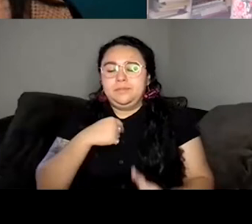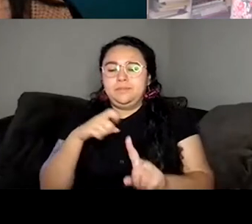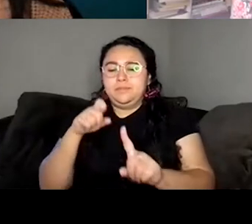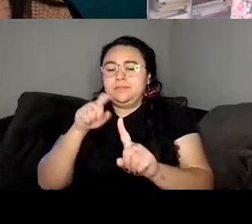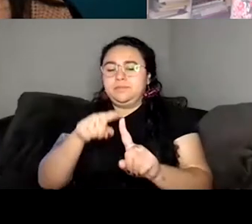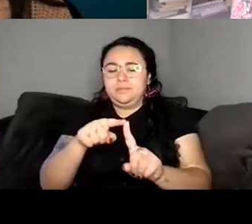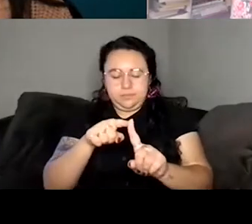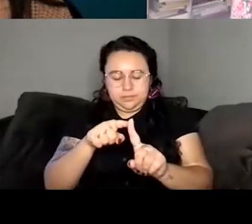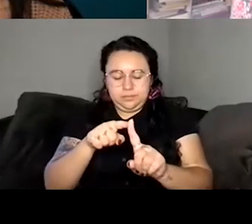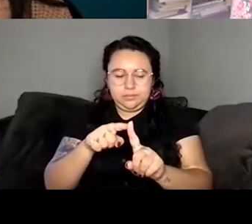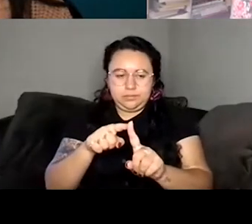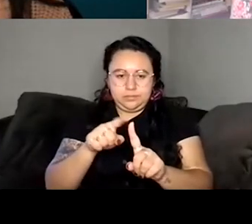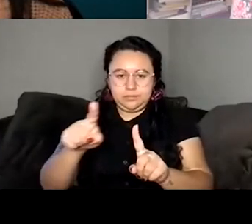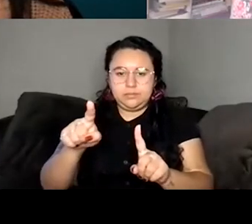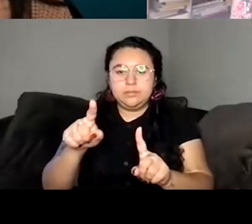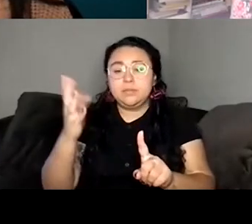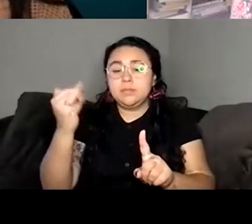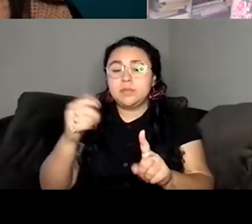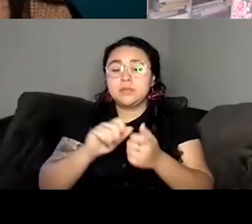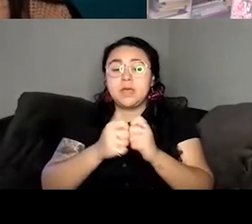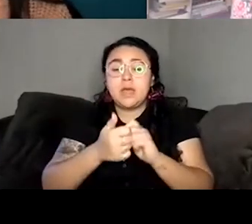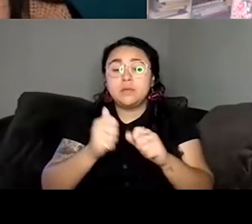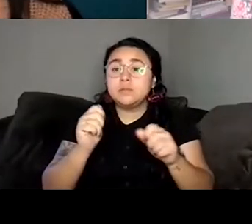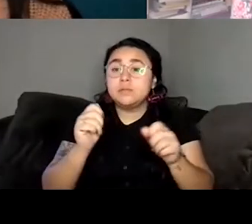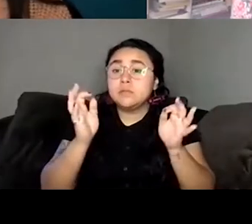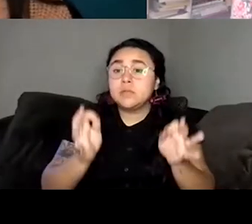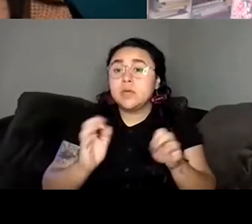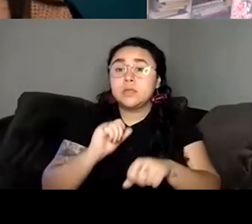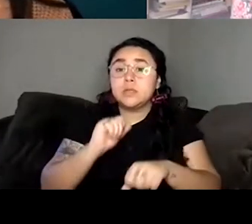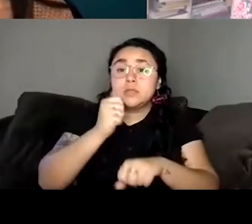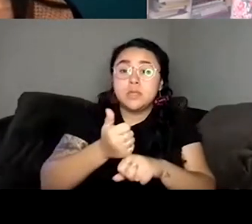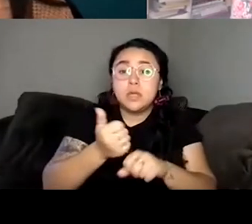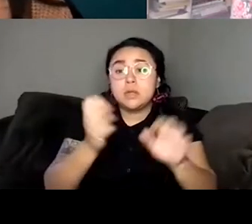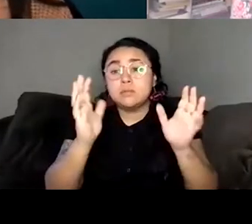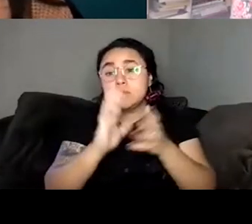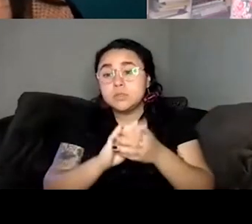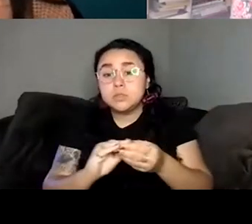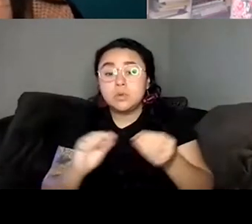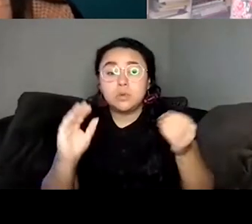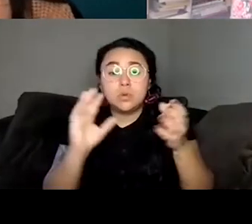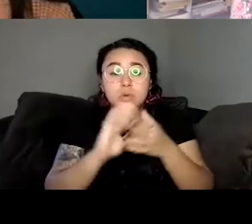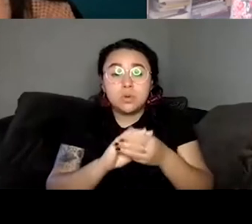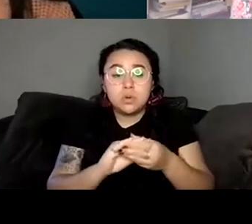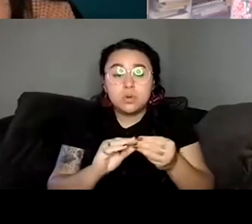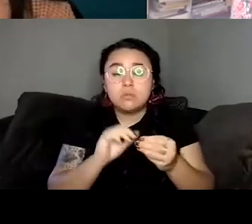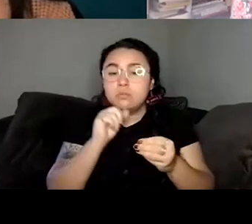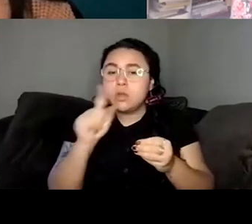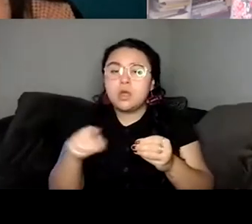the way that you decided to structure your novel is not necessarily like a straight narrative.